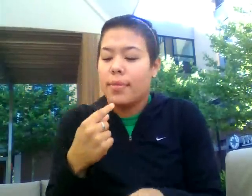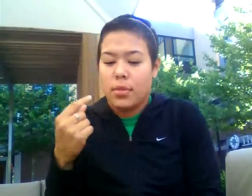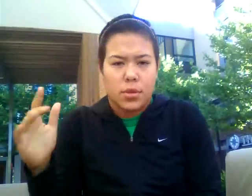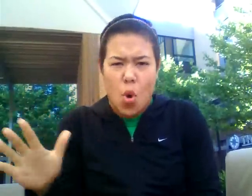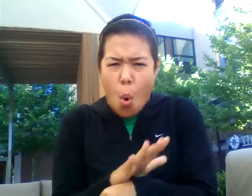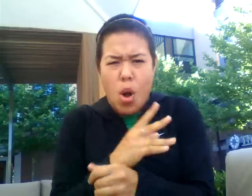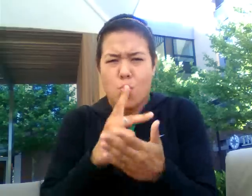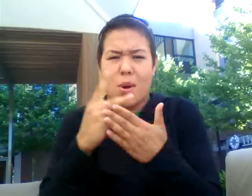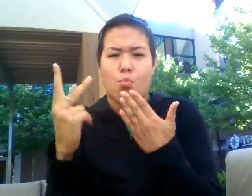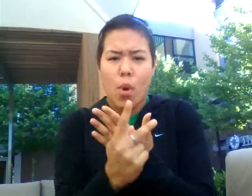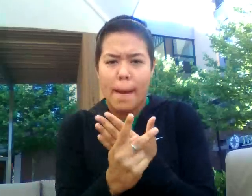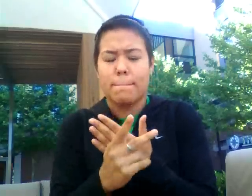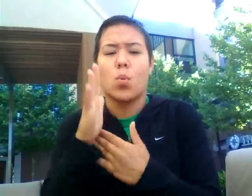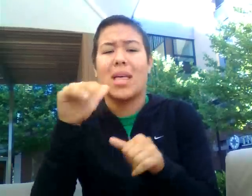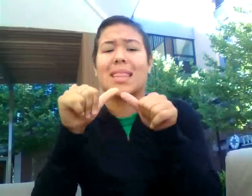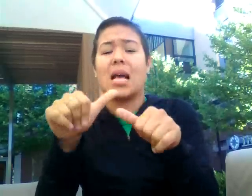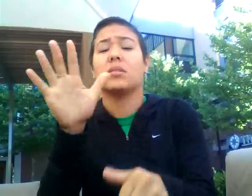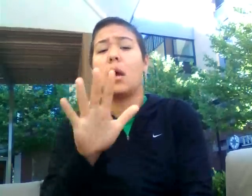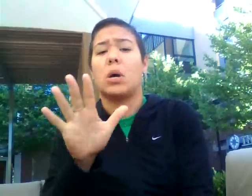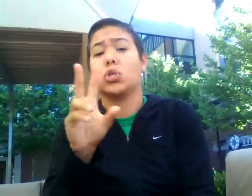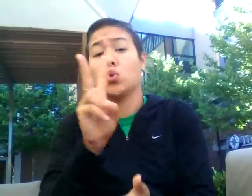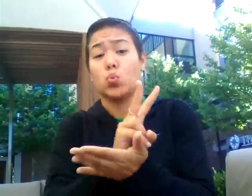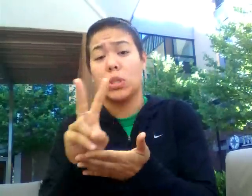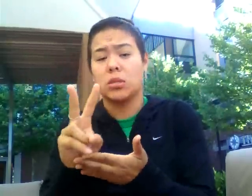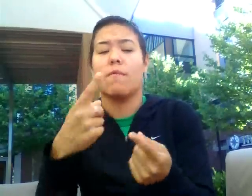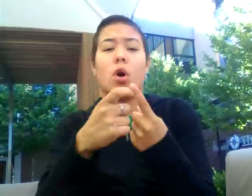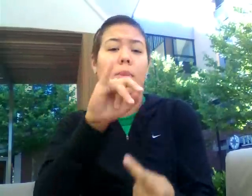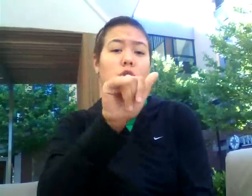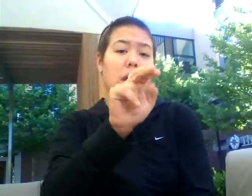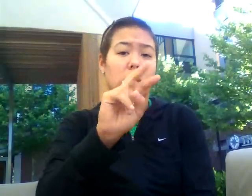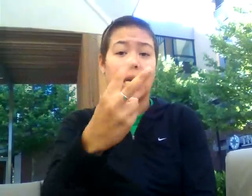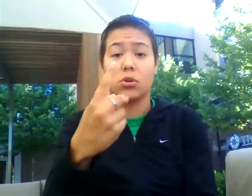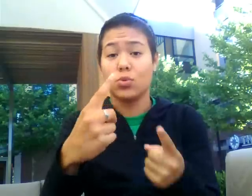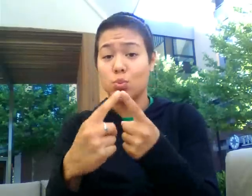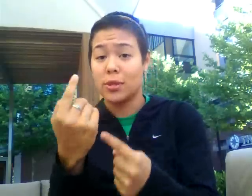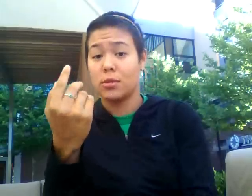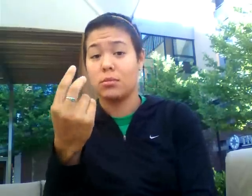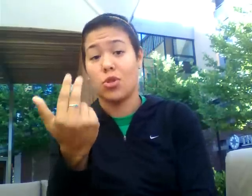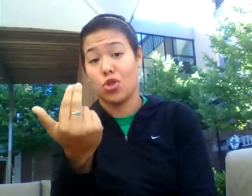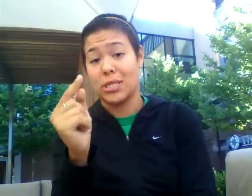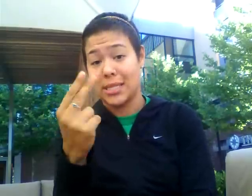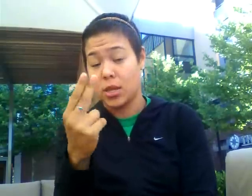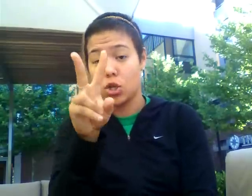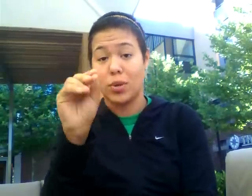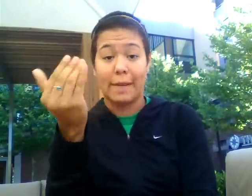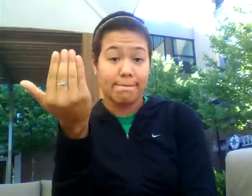The whole program will last for about two weeks, from Jan. 2nd to 13th in 2015.